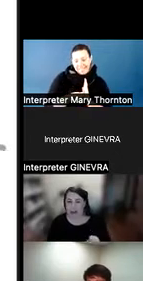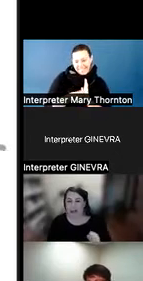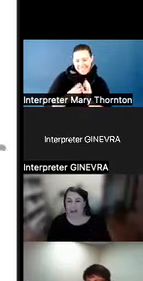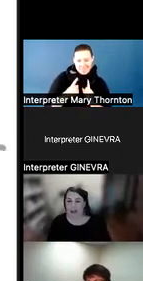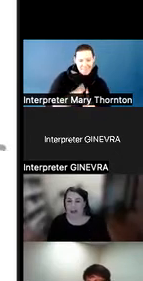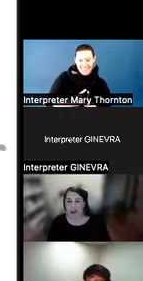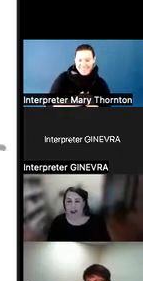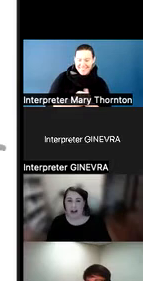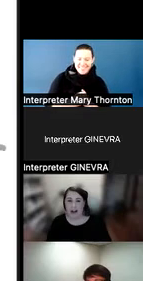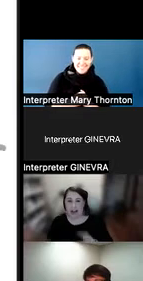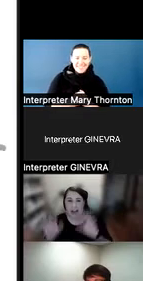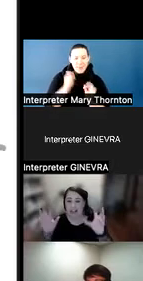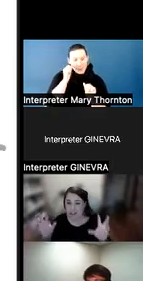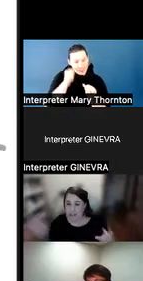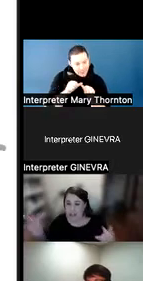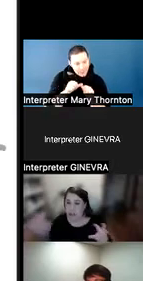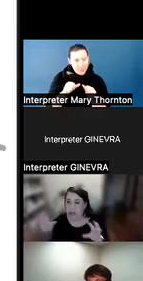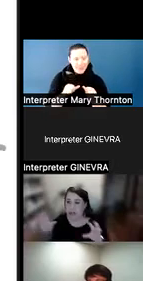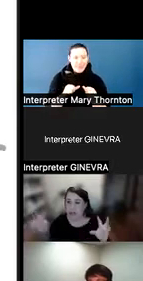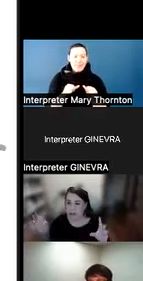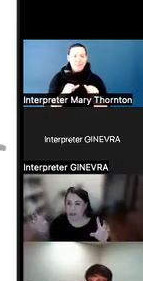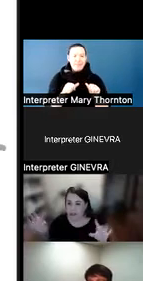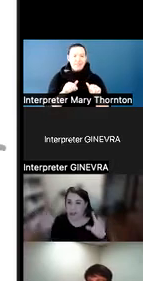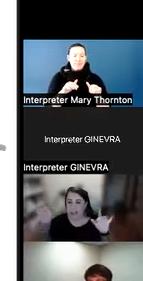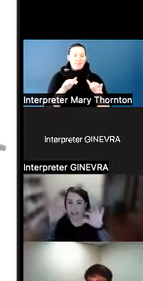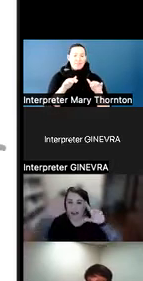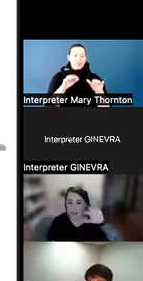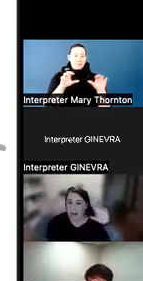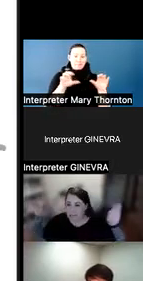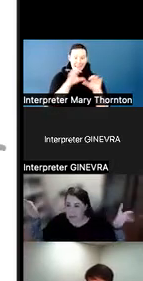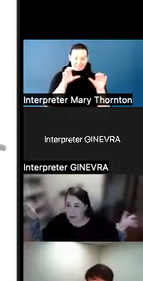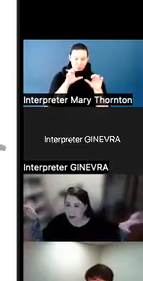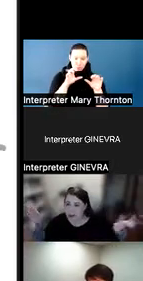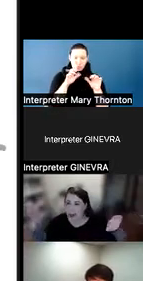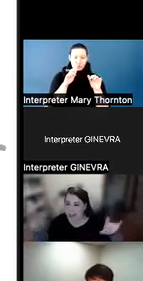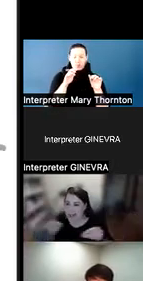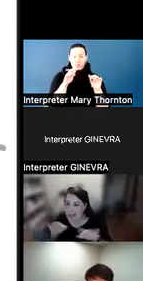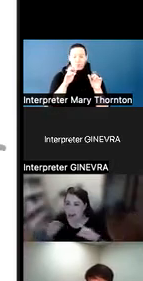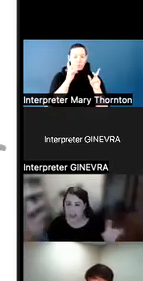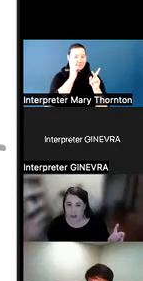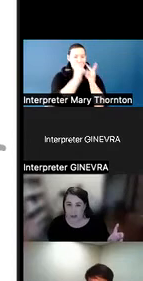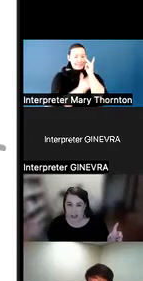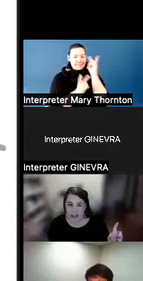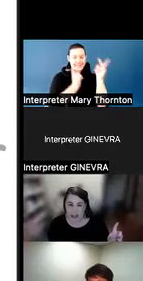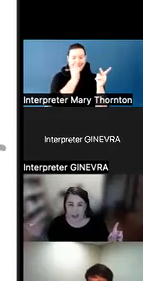that there are the behaviors that we observe-- the things that are above the waterline in our iceberg here--